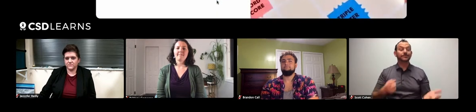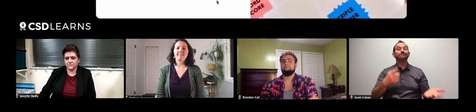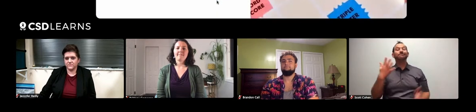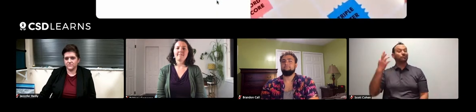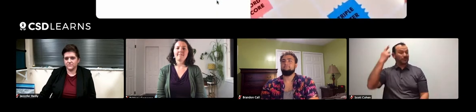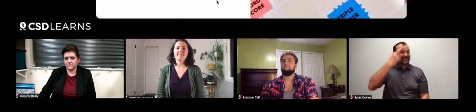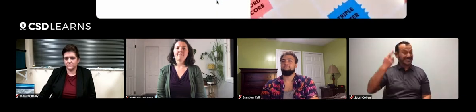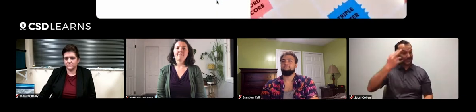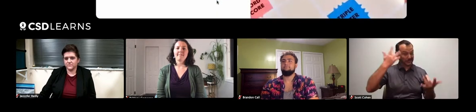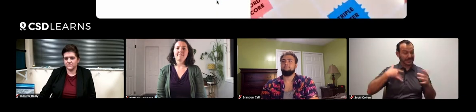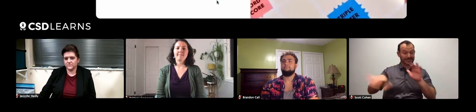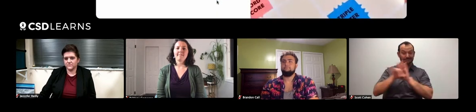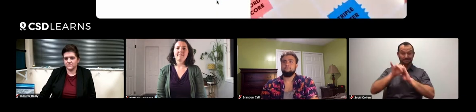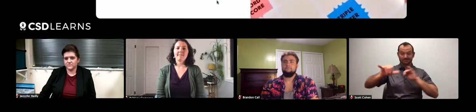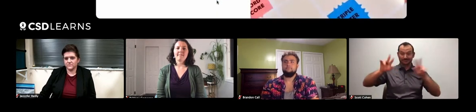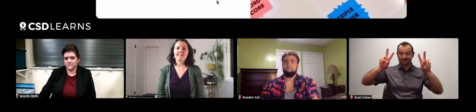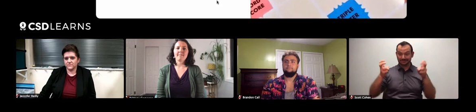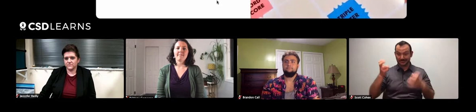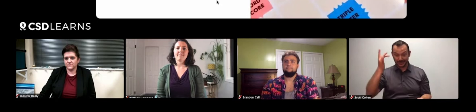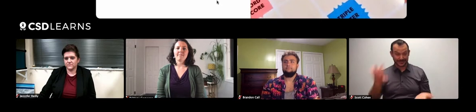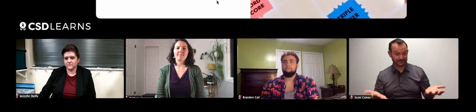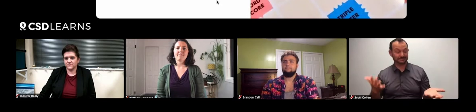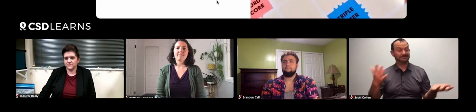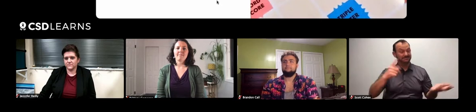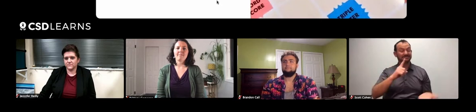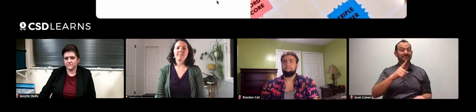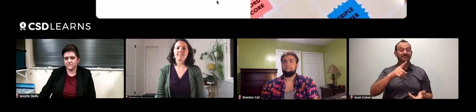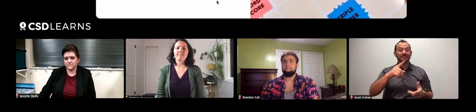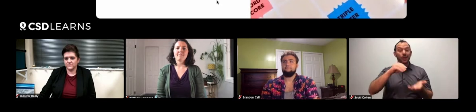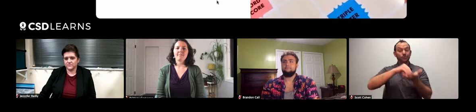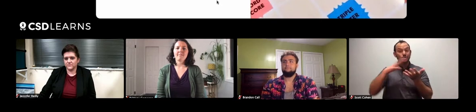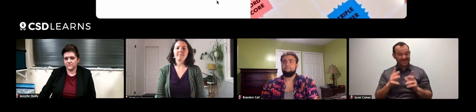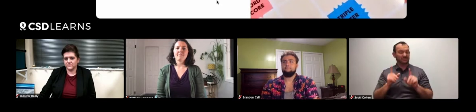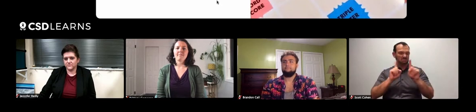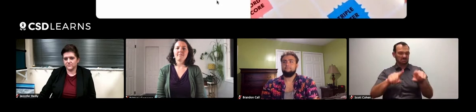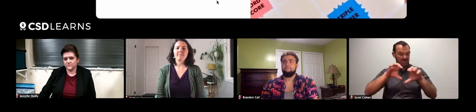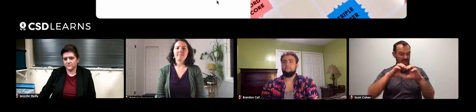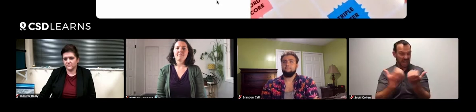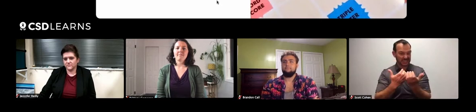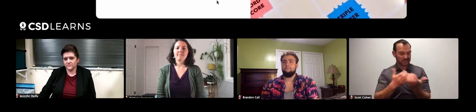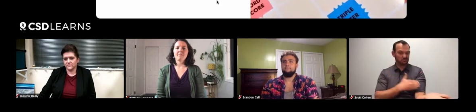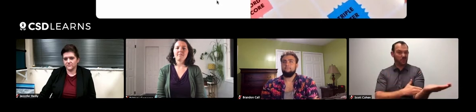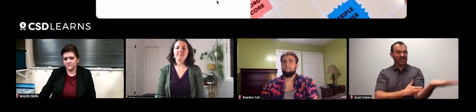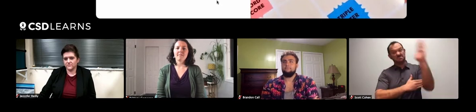Now, the reason we selected this topic is because students are in school for,